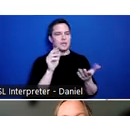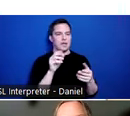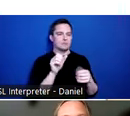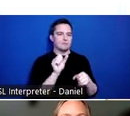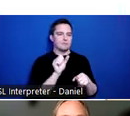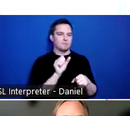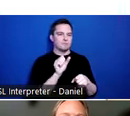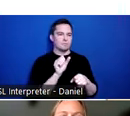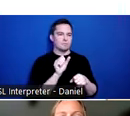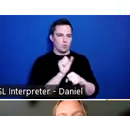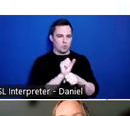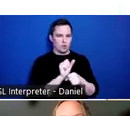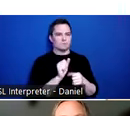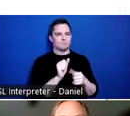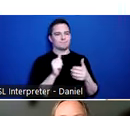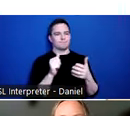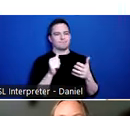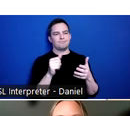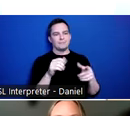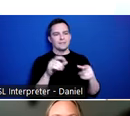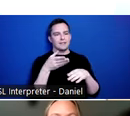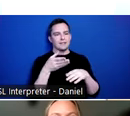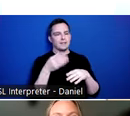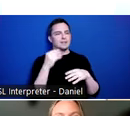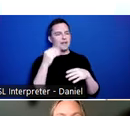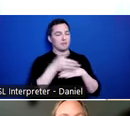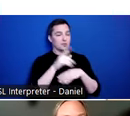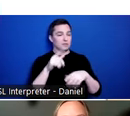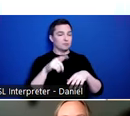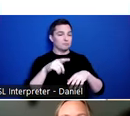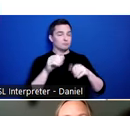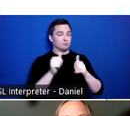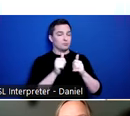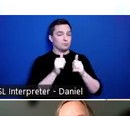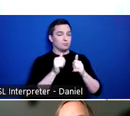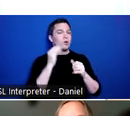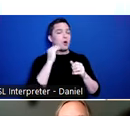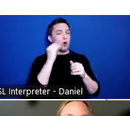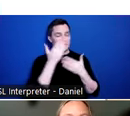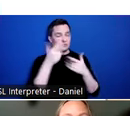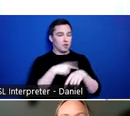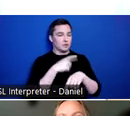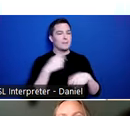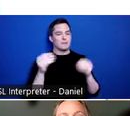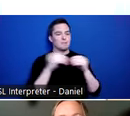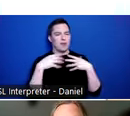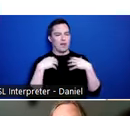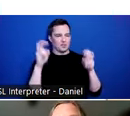cognition and function after long periods of homelessness. Again, there’s a lack of affordable and accessible housing for people to even move